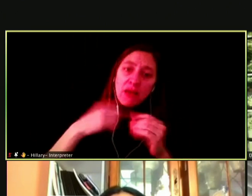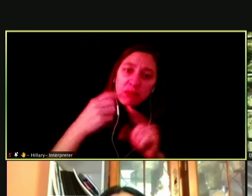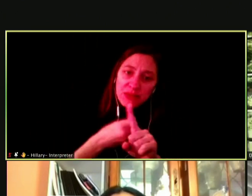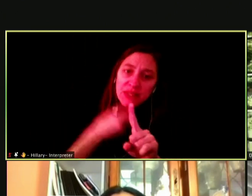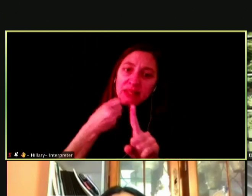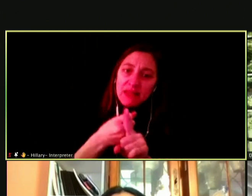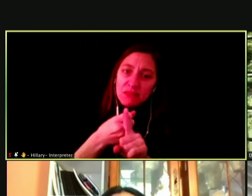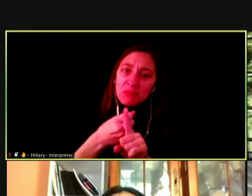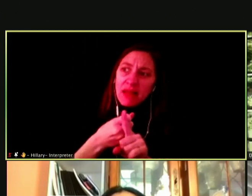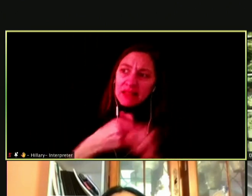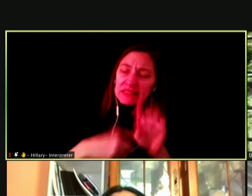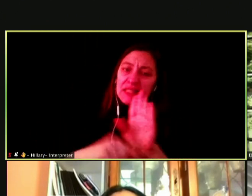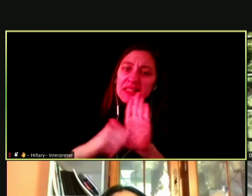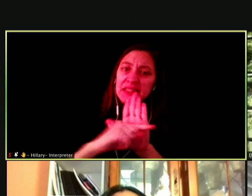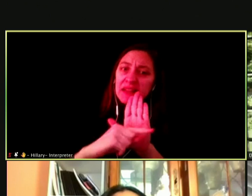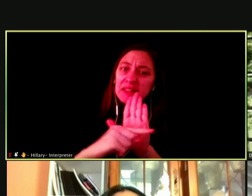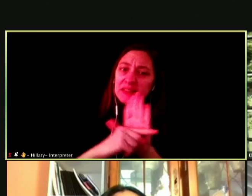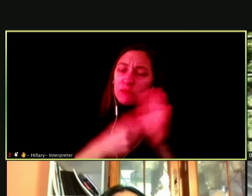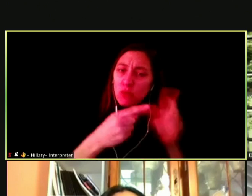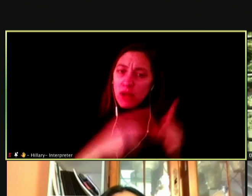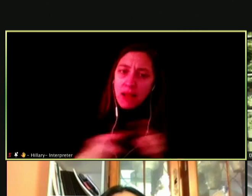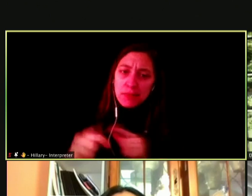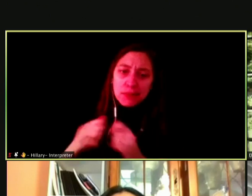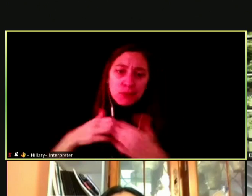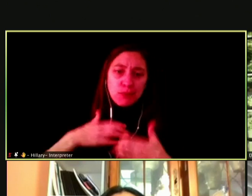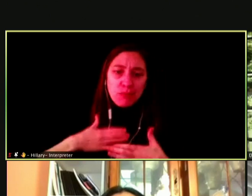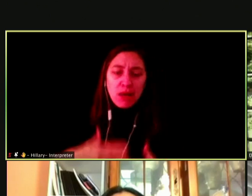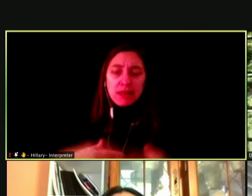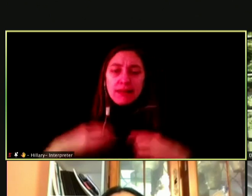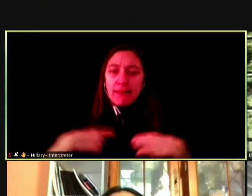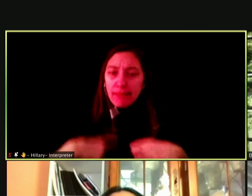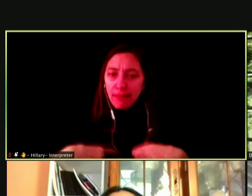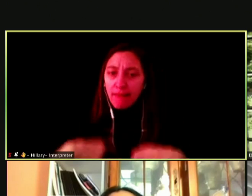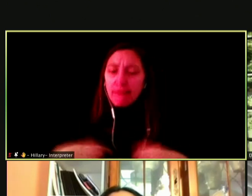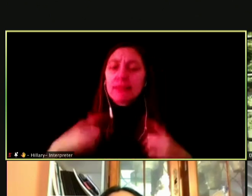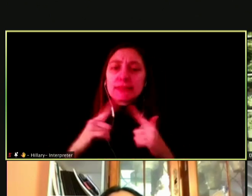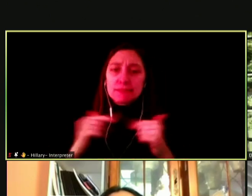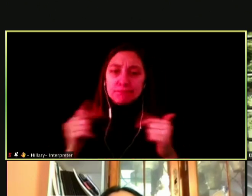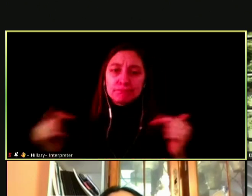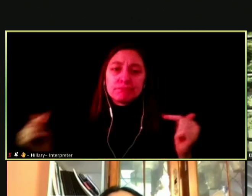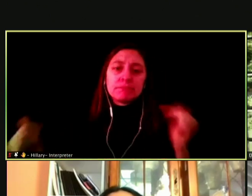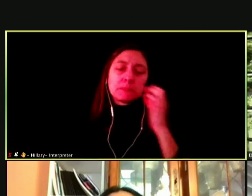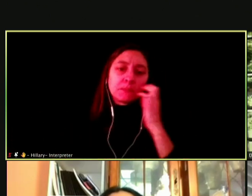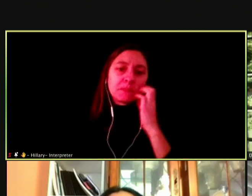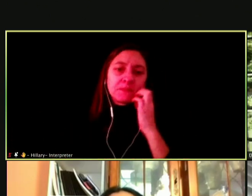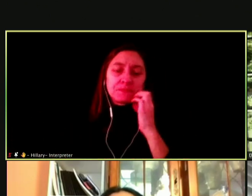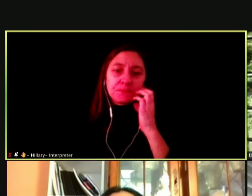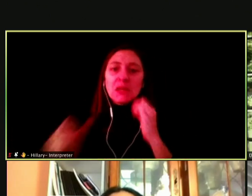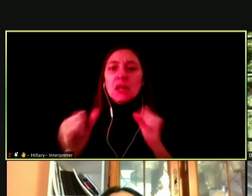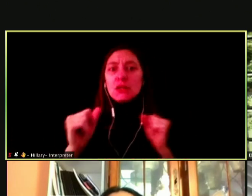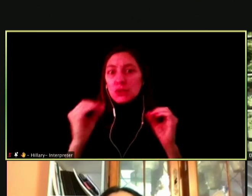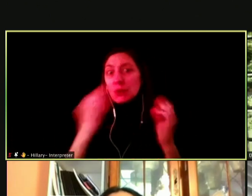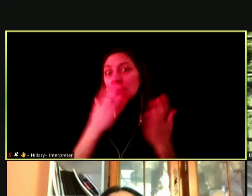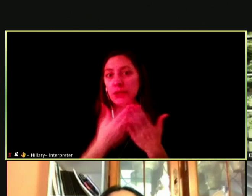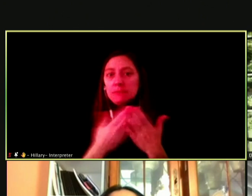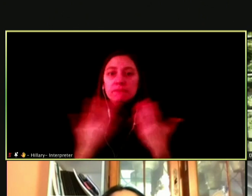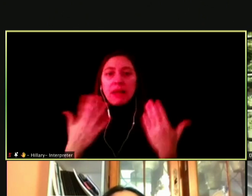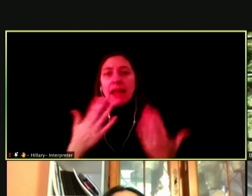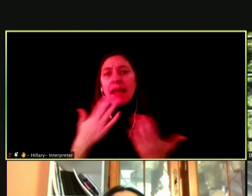OF VAPING ON THEM AND THEIR BODY AND LUNGS. THANK YOU FOR SHARING THAT.